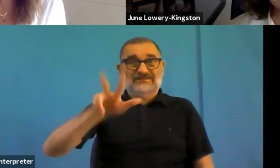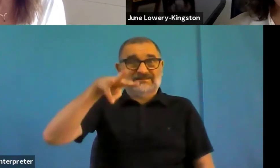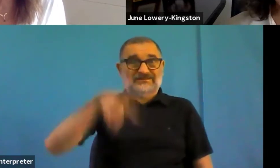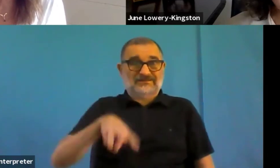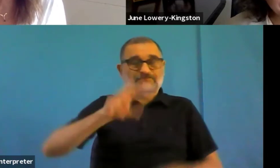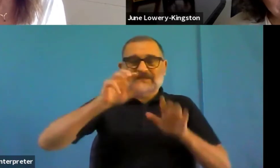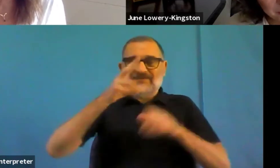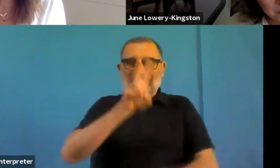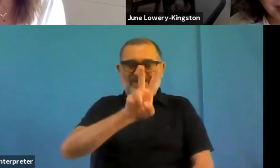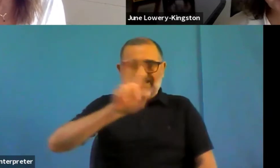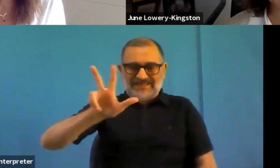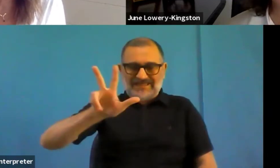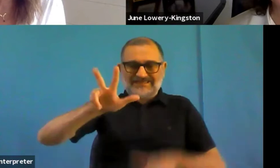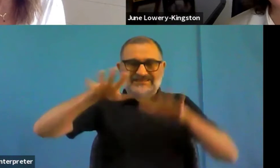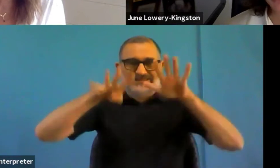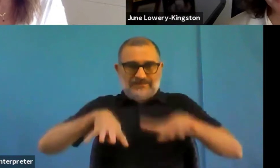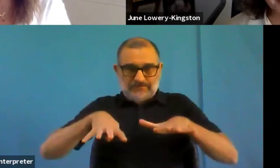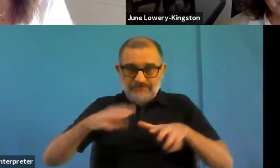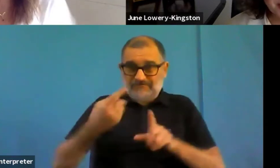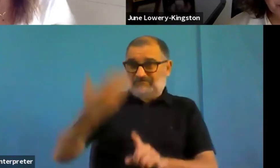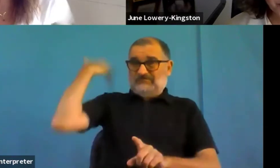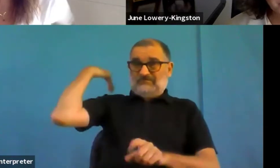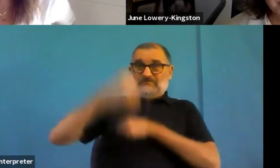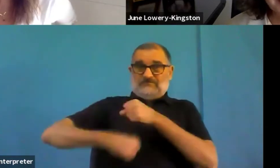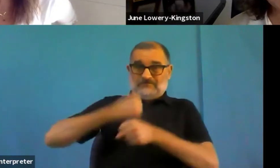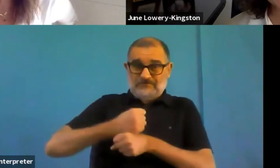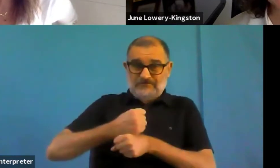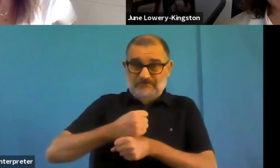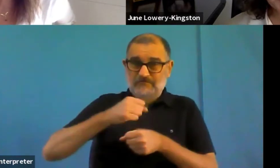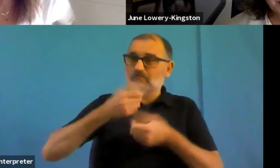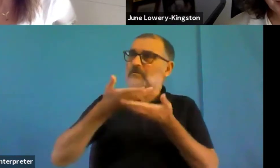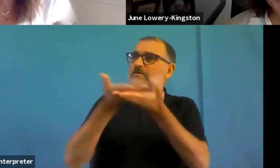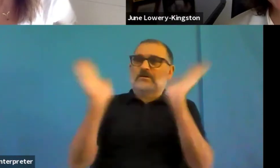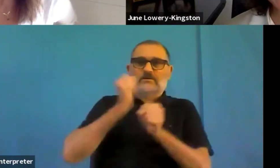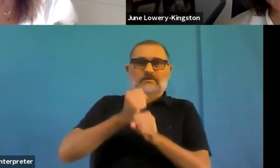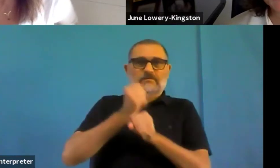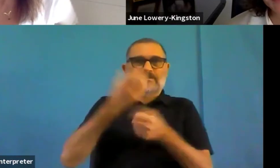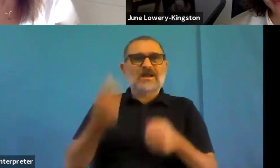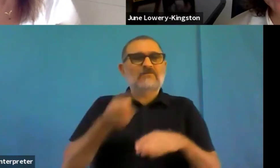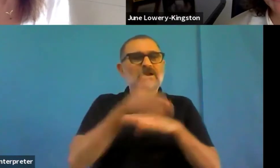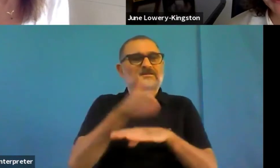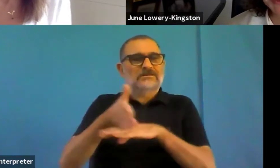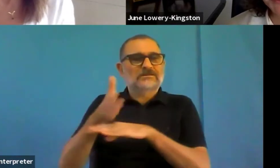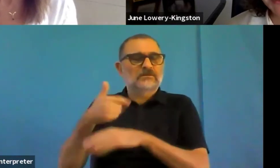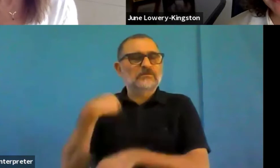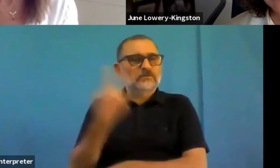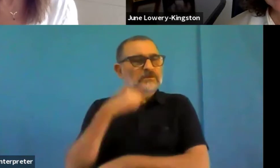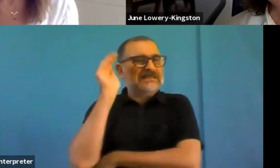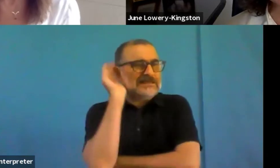Now, as we've heard from Barbara, we haven't got a magic wand that didn't happen on the 23rd of September 2020.